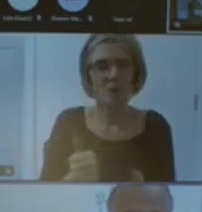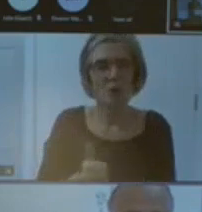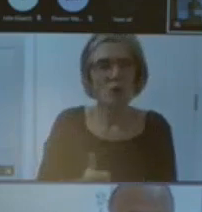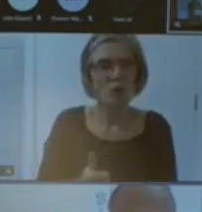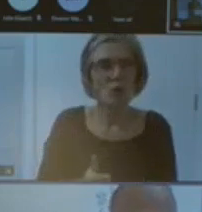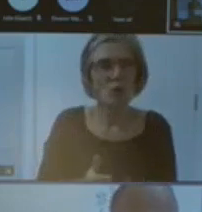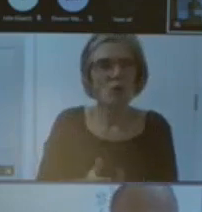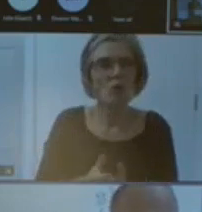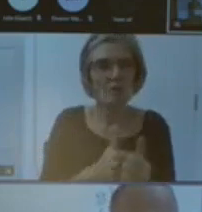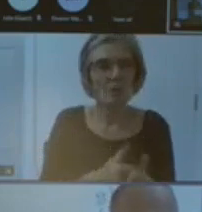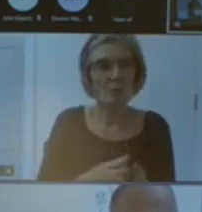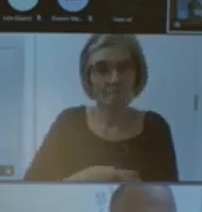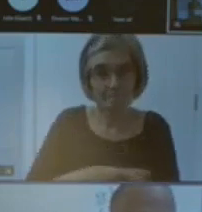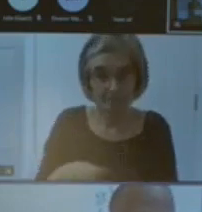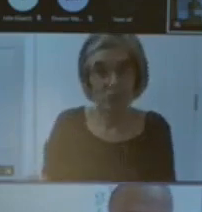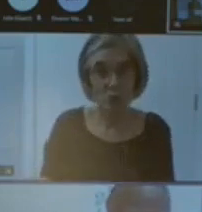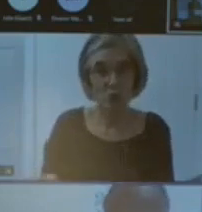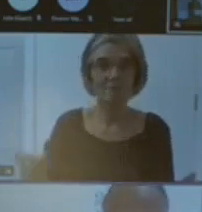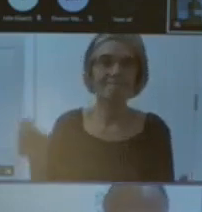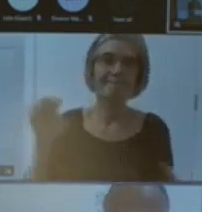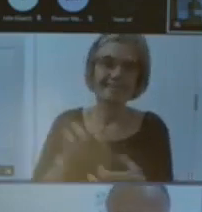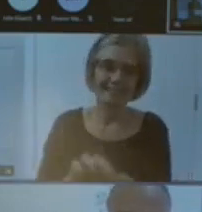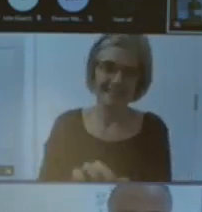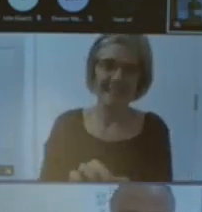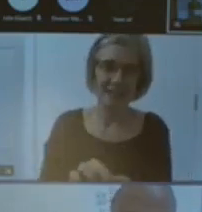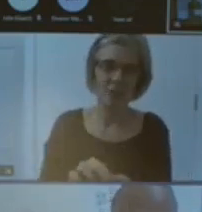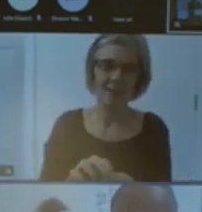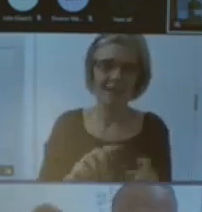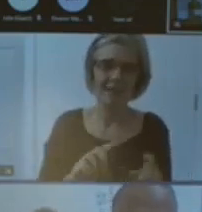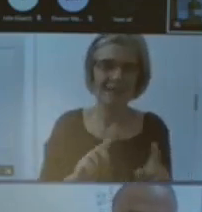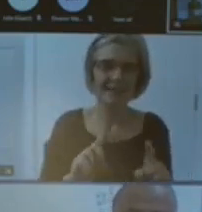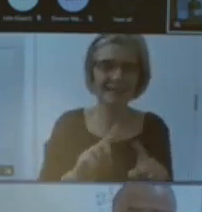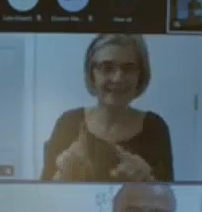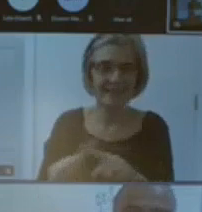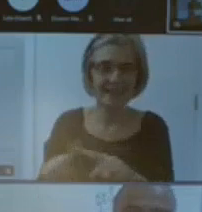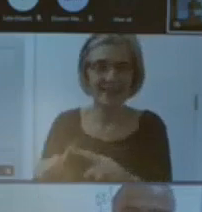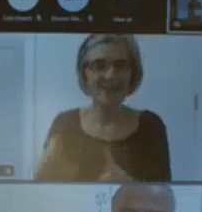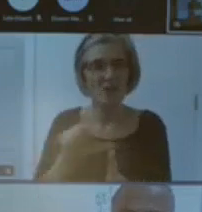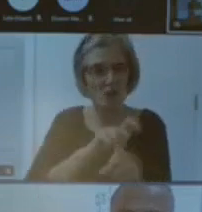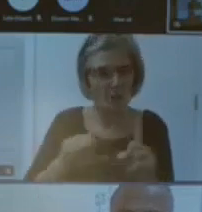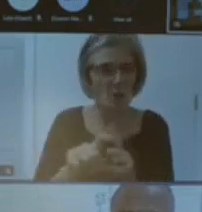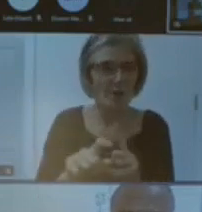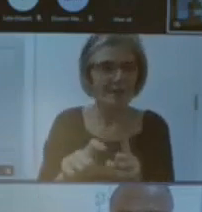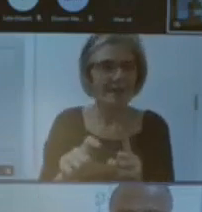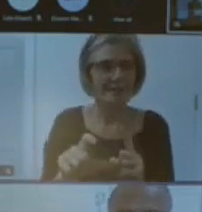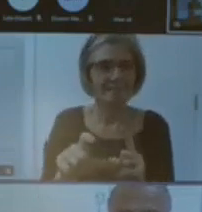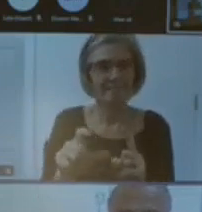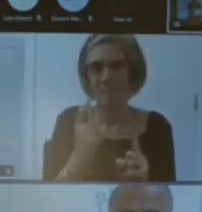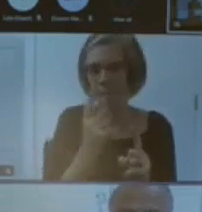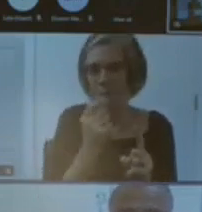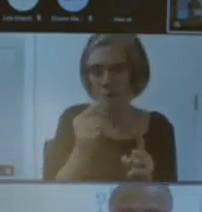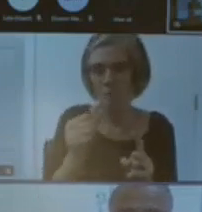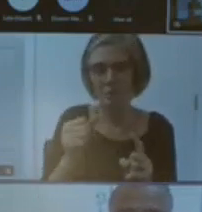communities that are normally considered to be hard to reach um we also run an inclusive Heritage